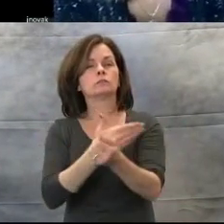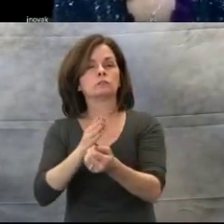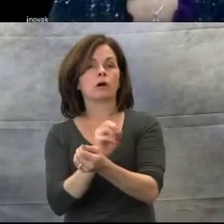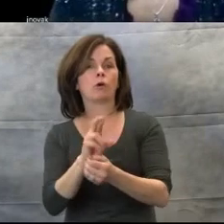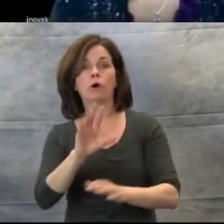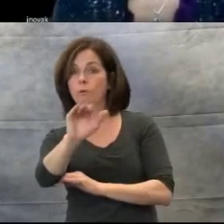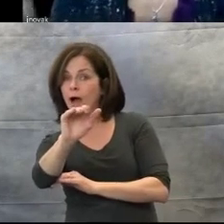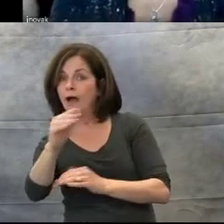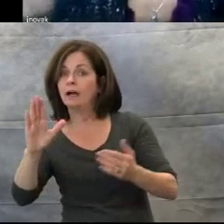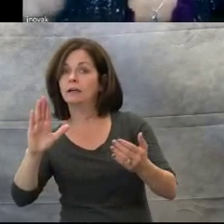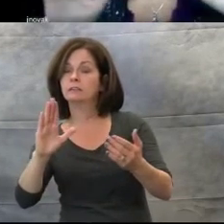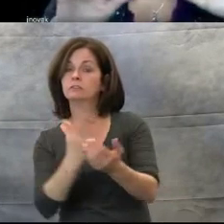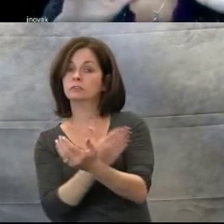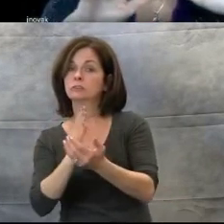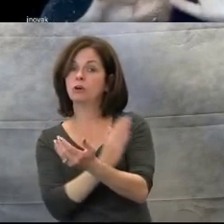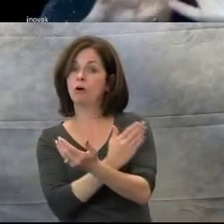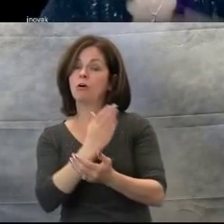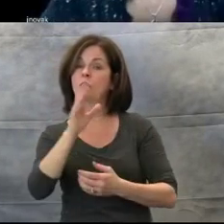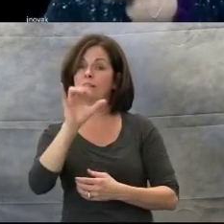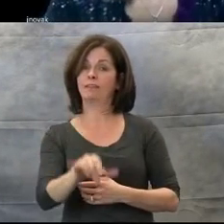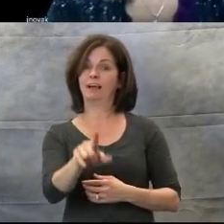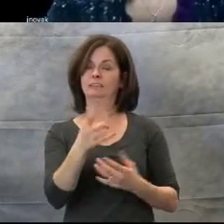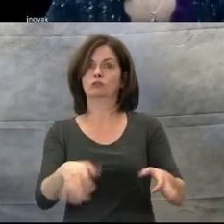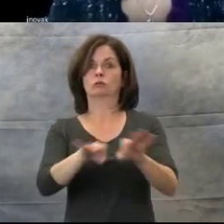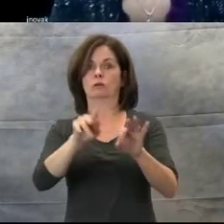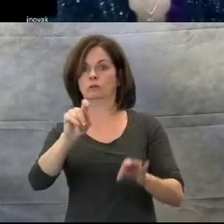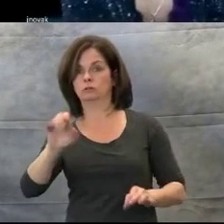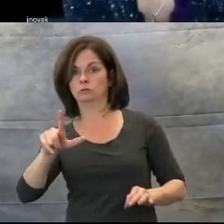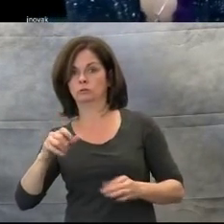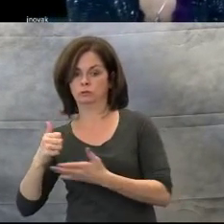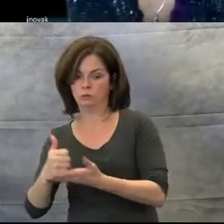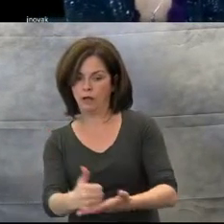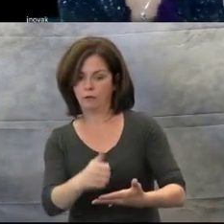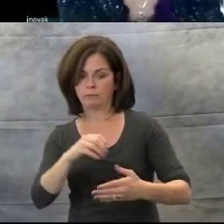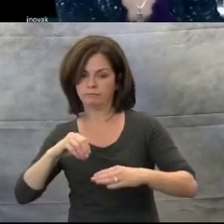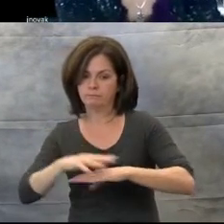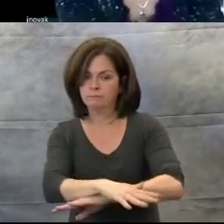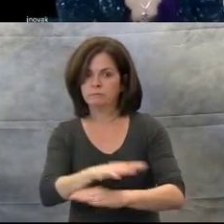in getting a student ready and prepared to close out an activity.